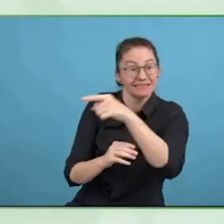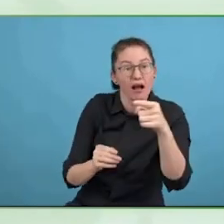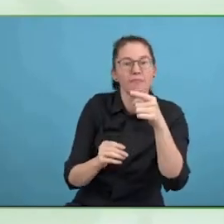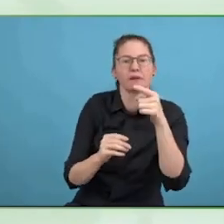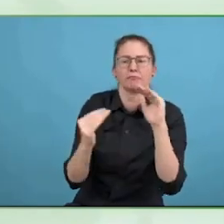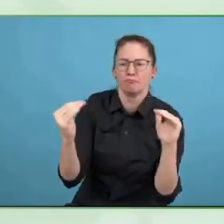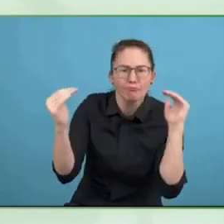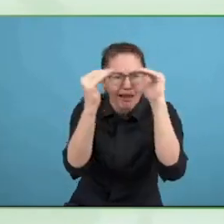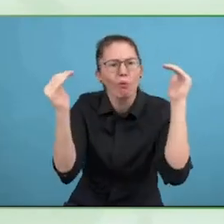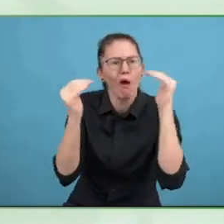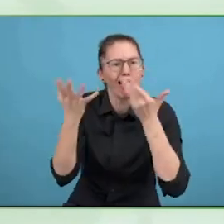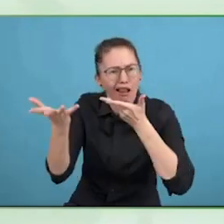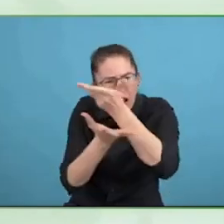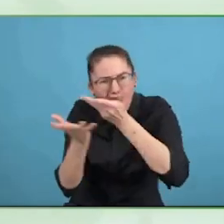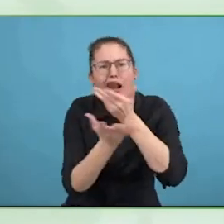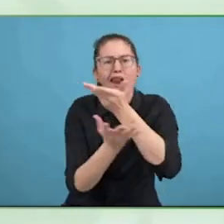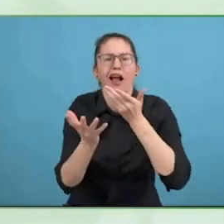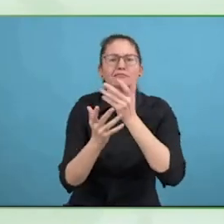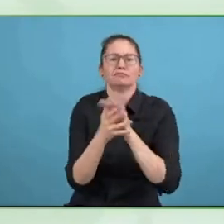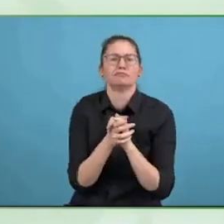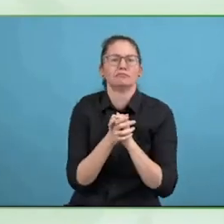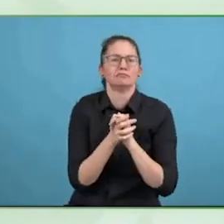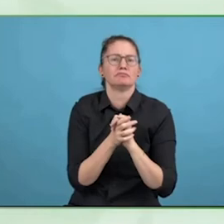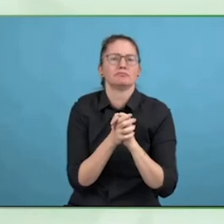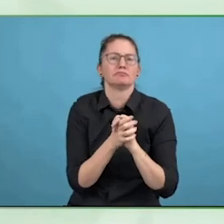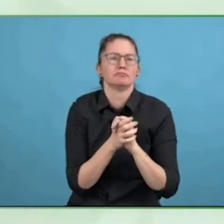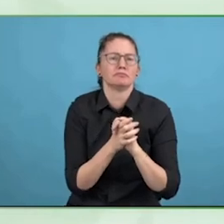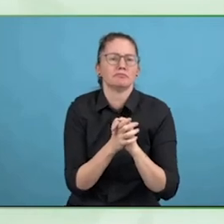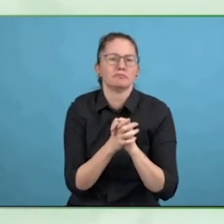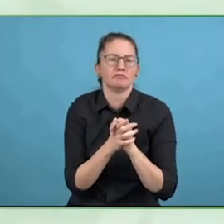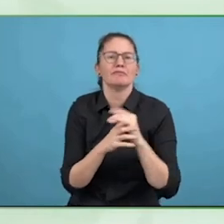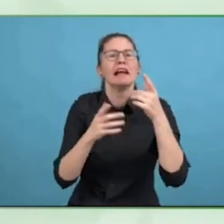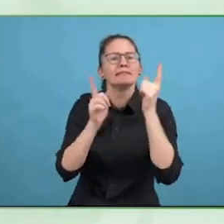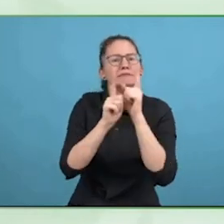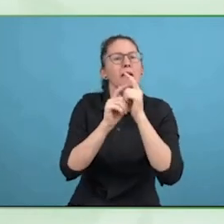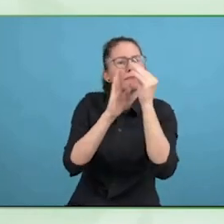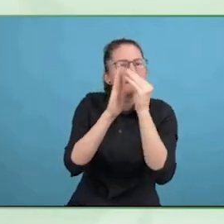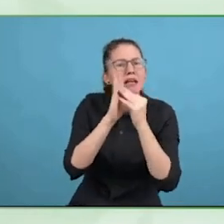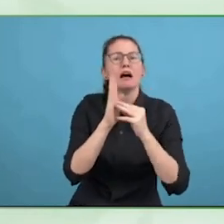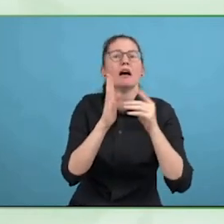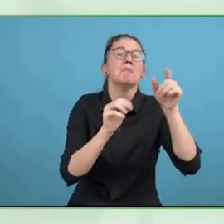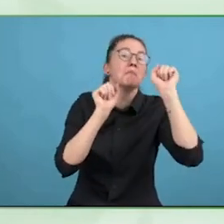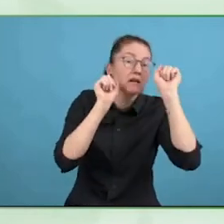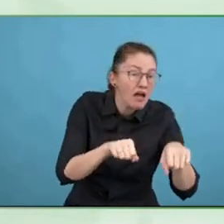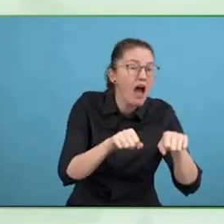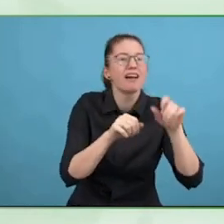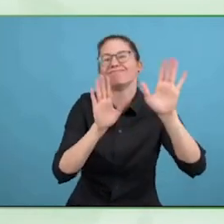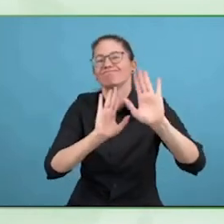empowerment have missed a trick in the past. One, it captures the attention of some people in a business to talk